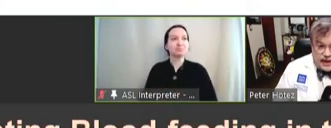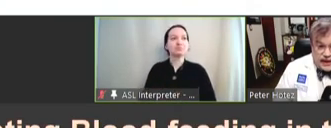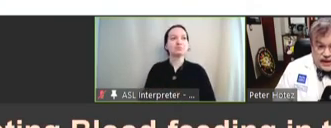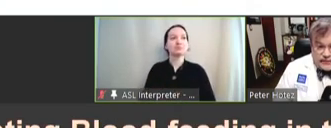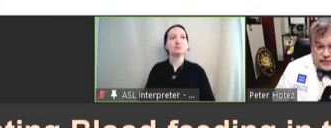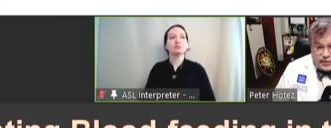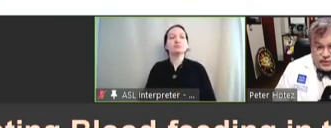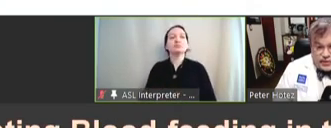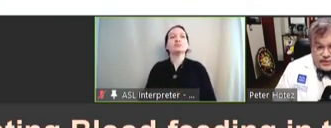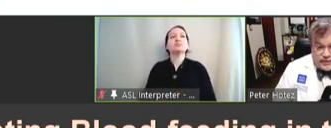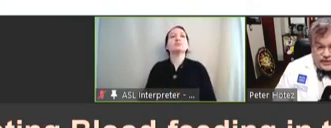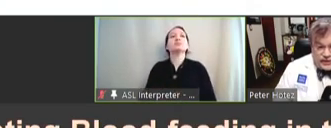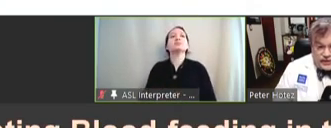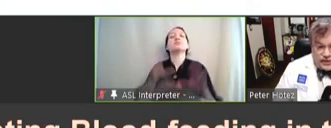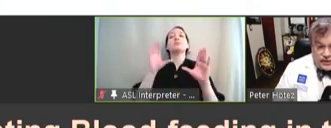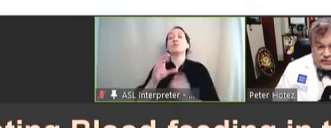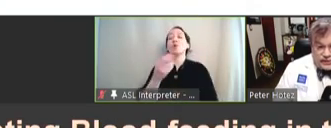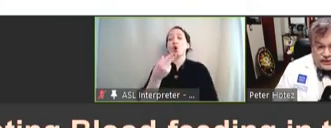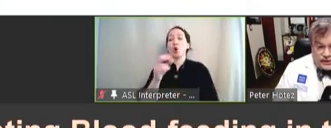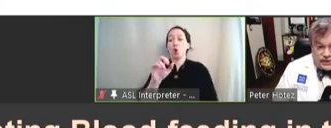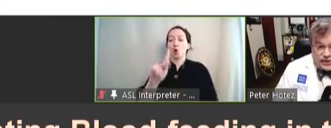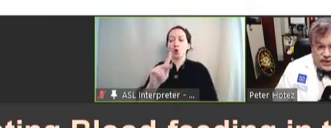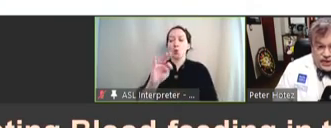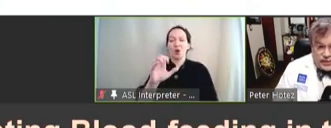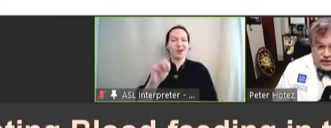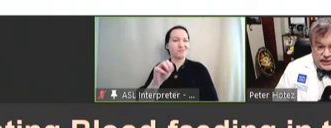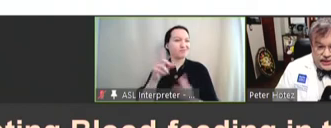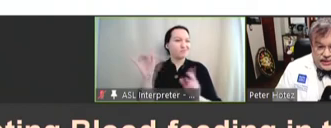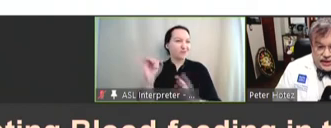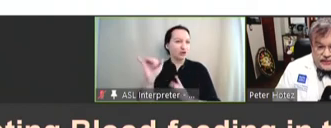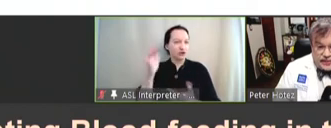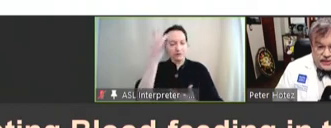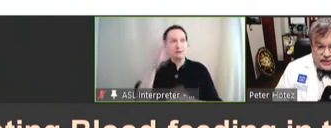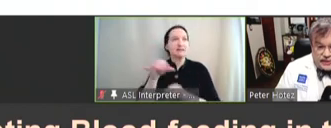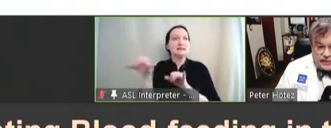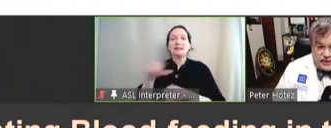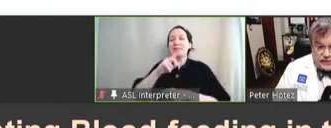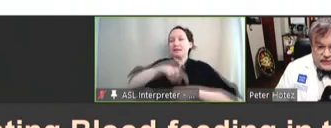And then for hookworm infection, which is about the same time frame -- it's a little bit different